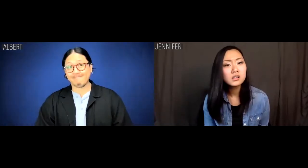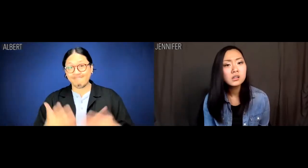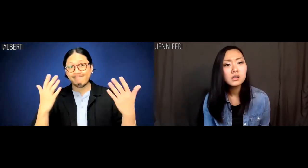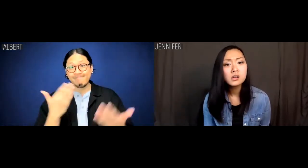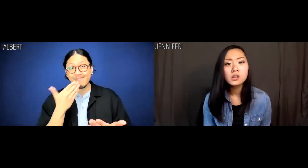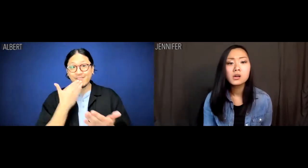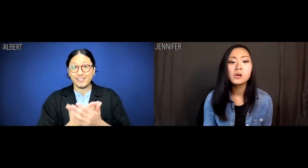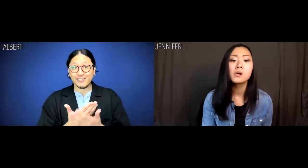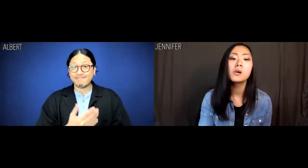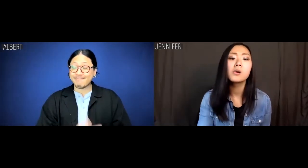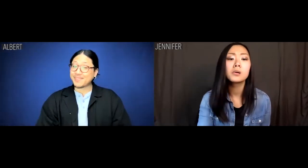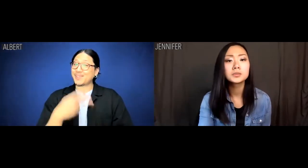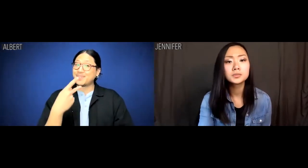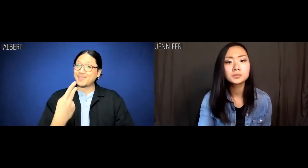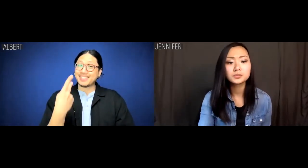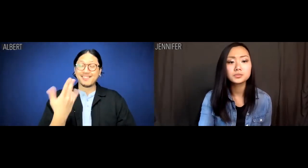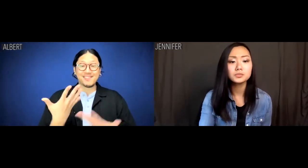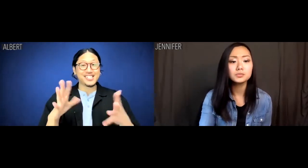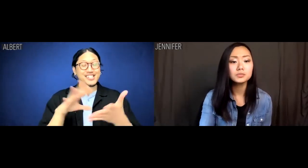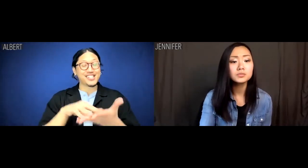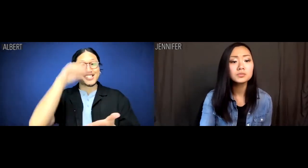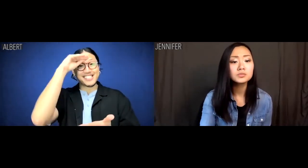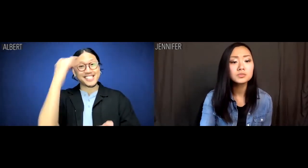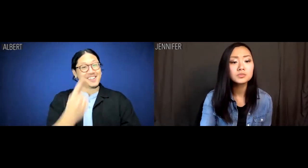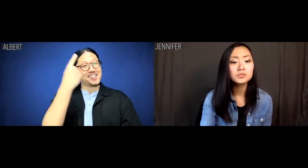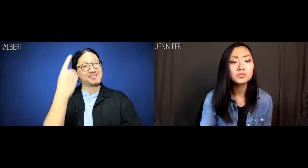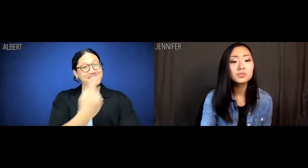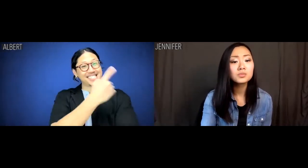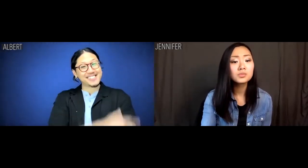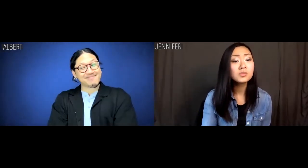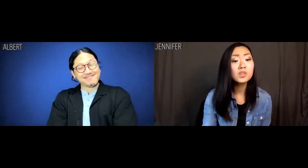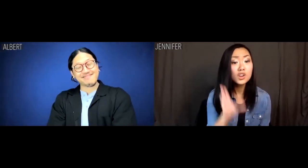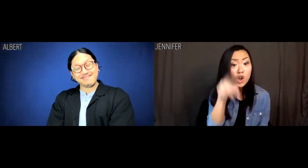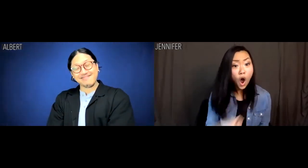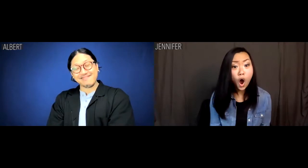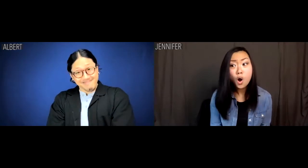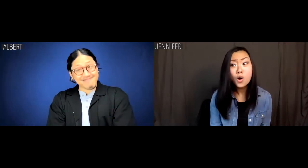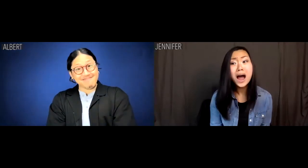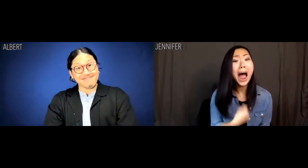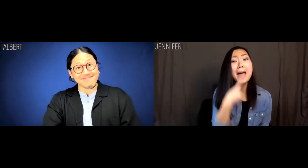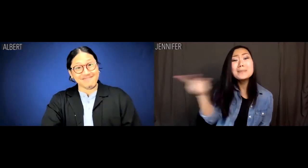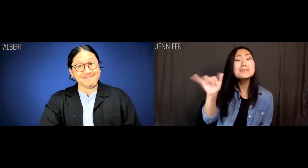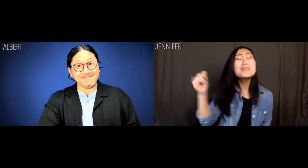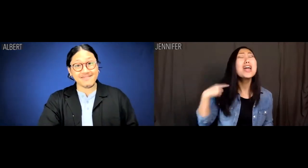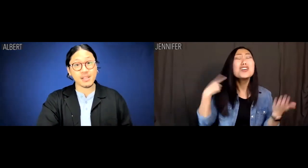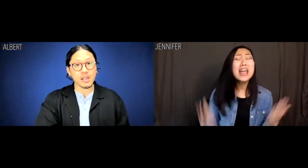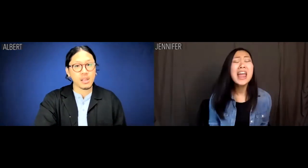Albert: Good. Then we've learned something. Jennifer: No, because I miss him like crazy!